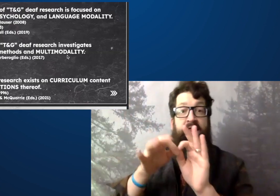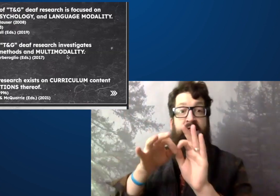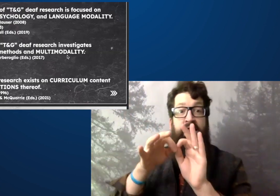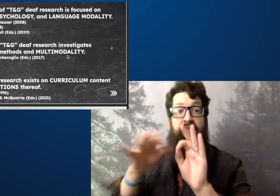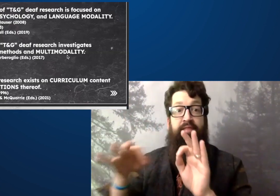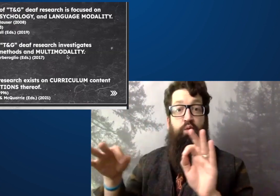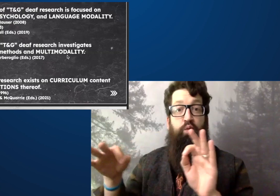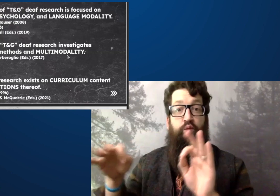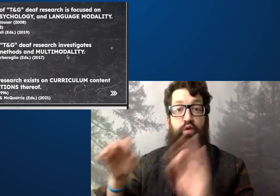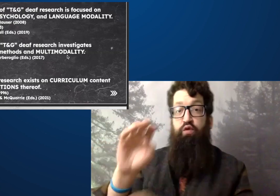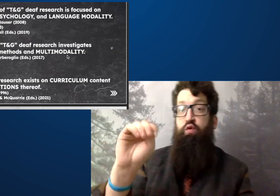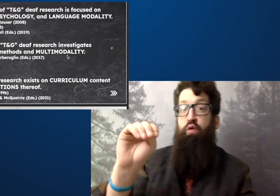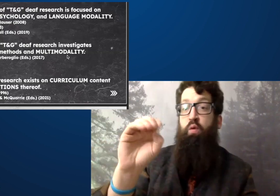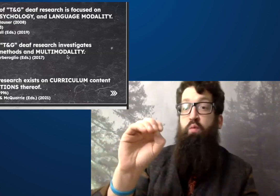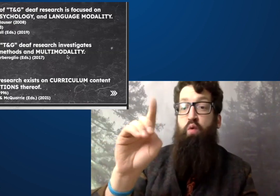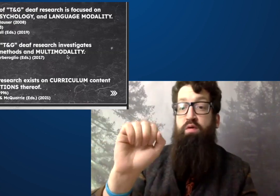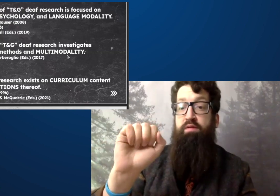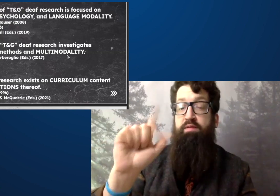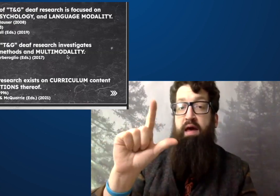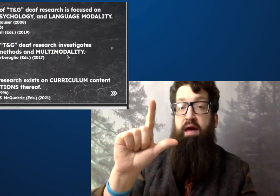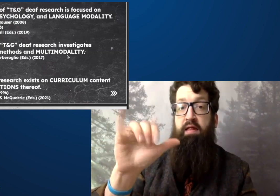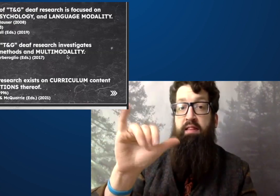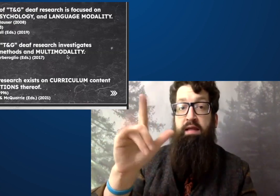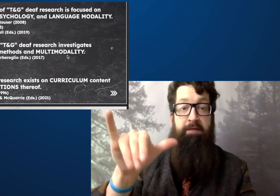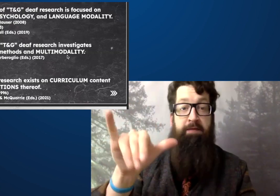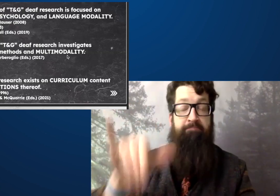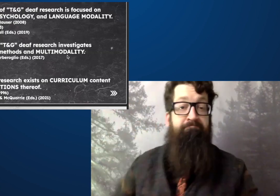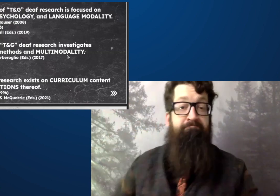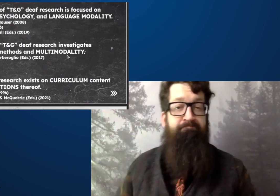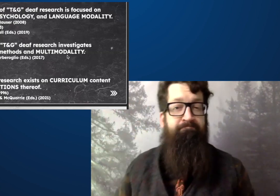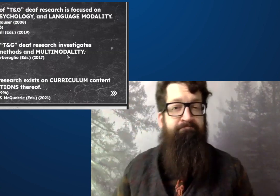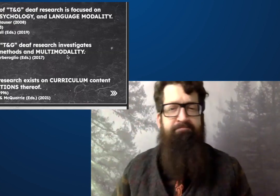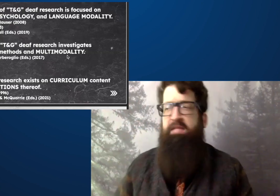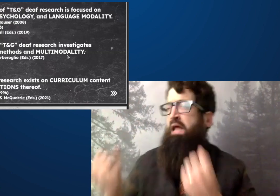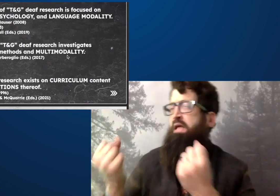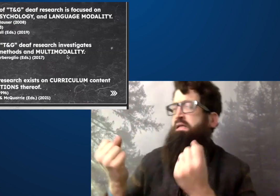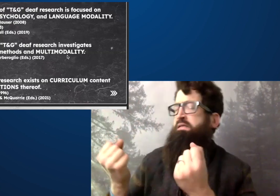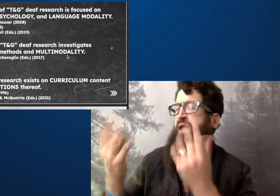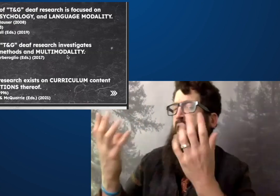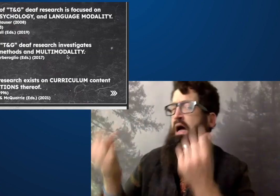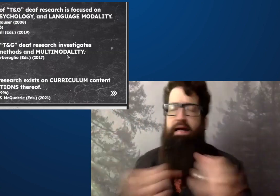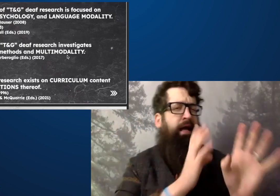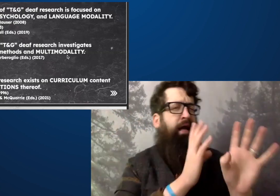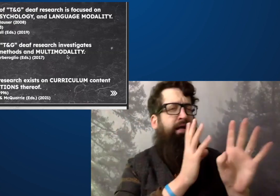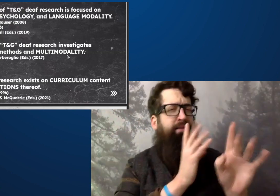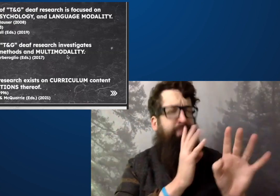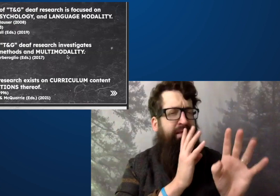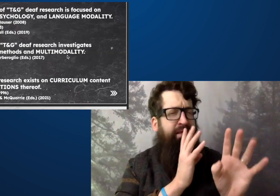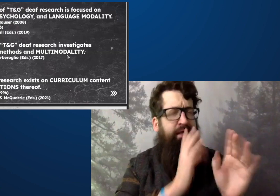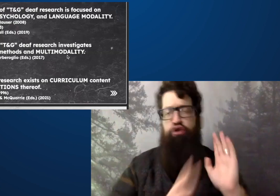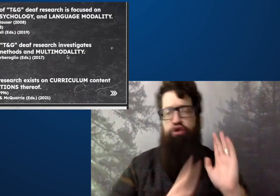deaf research is focused on learning psychology and language modality.